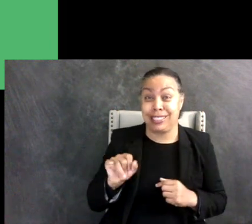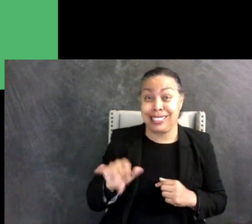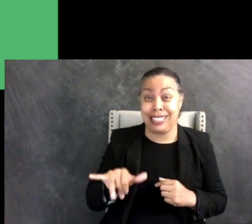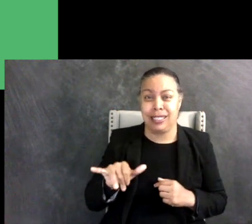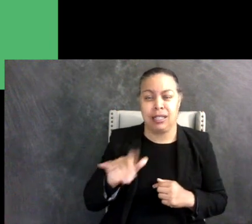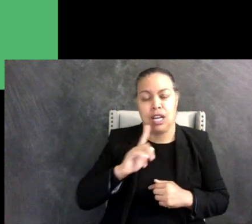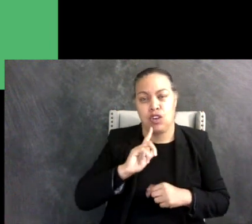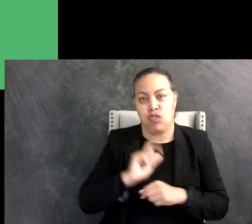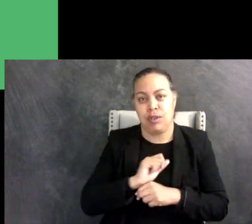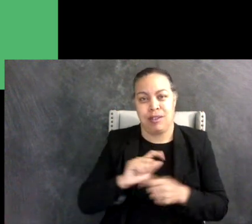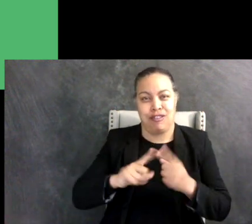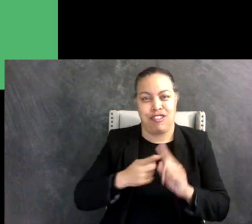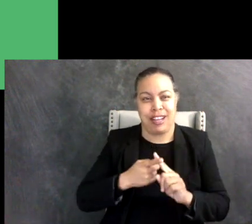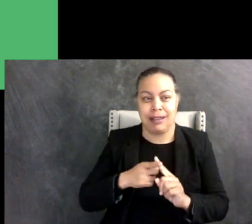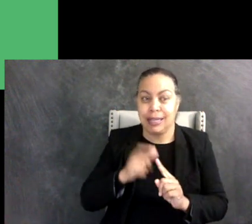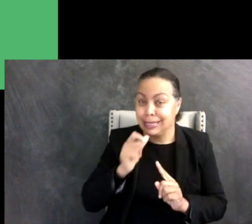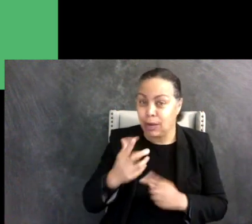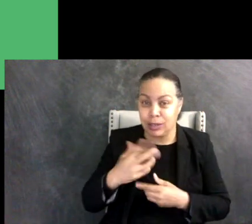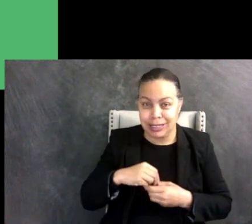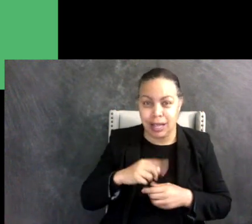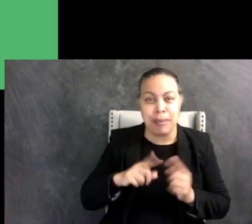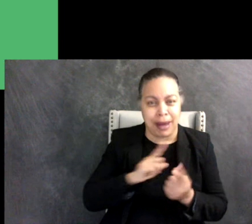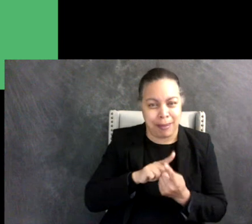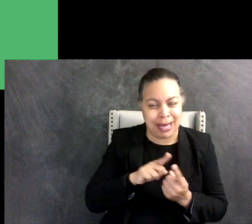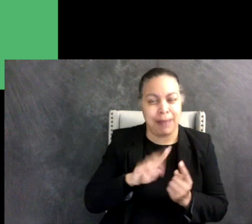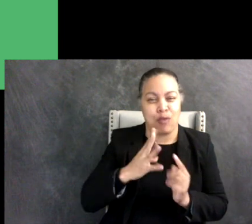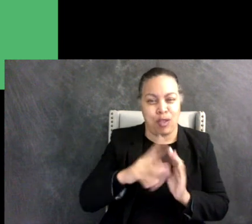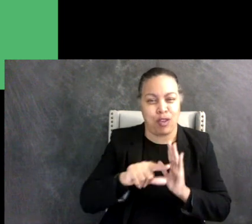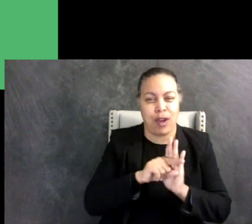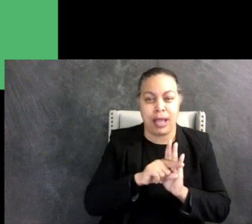that I met in fourth grade, he never tries to make me act more like him or mentor me to be